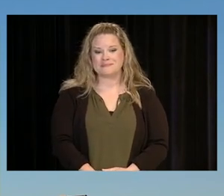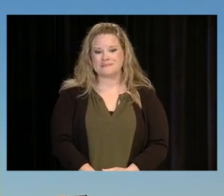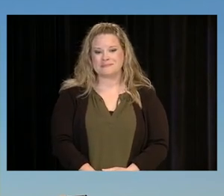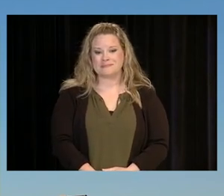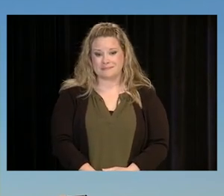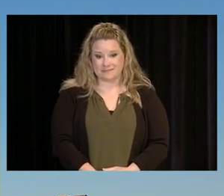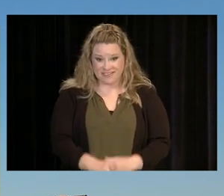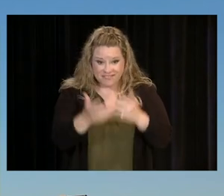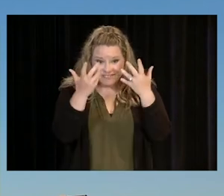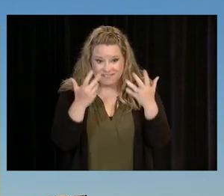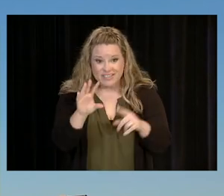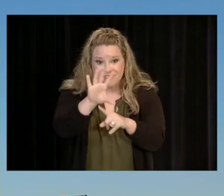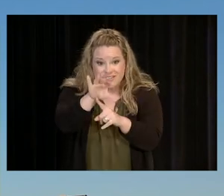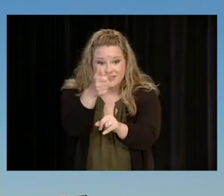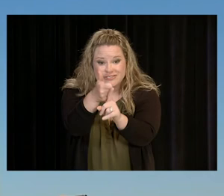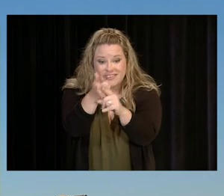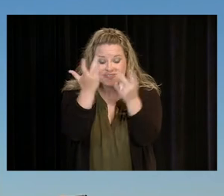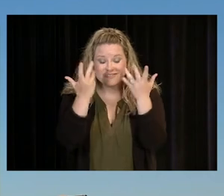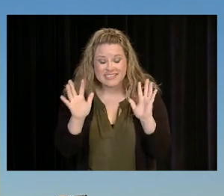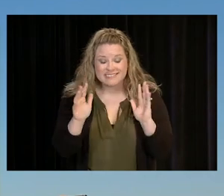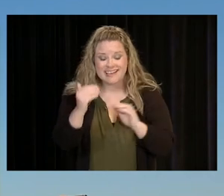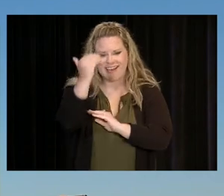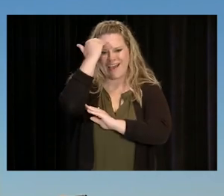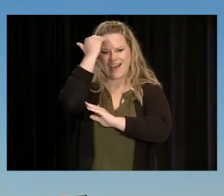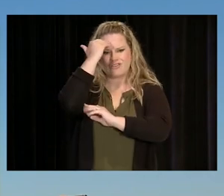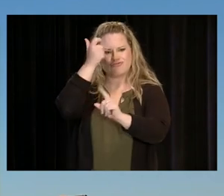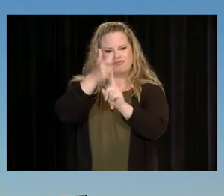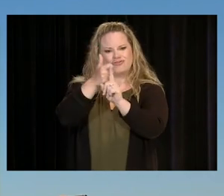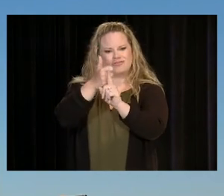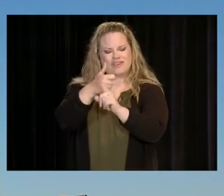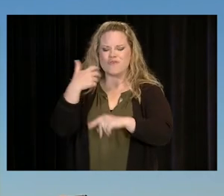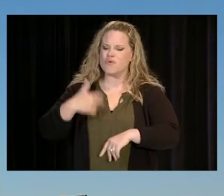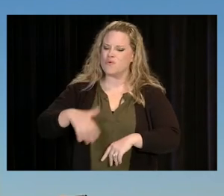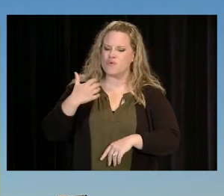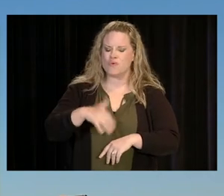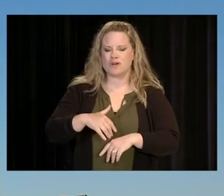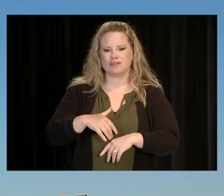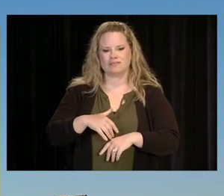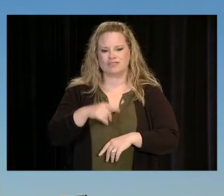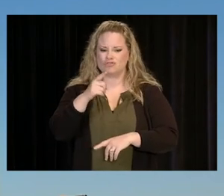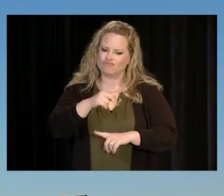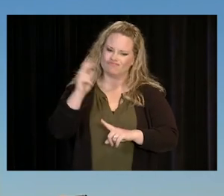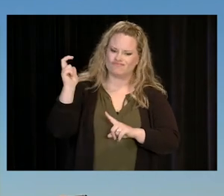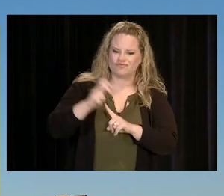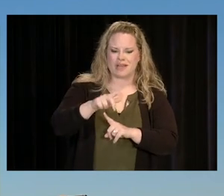DID YOU GET THAT? BECAUSE I KNOW OUT OF THAT WE GOT A FEW TIK-TOK SUPERSTARS